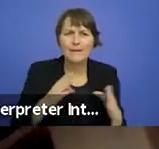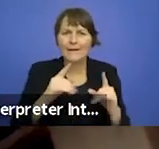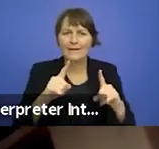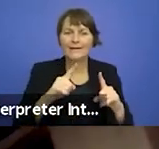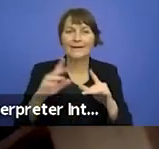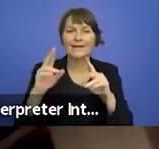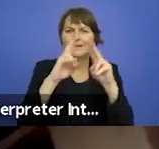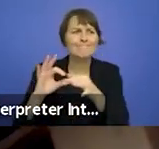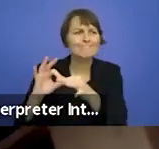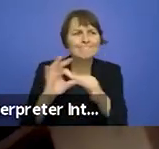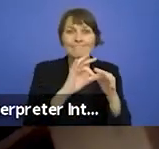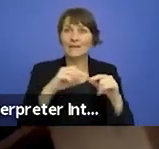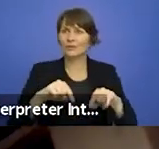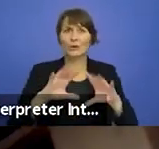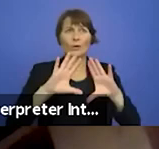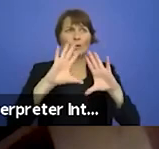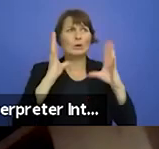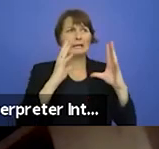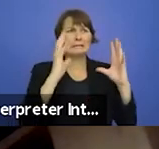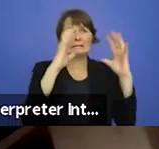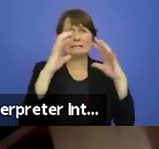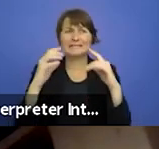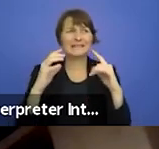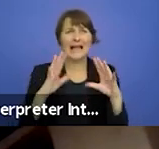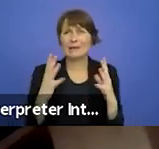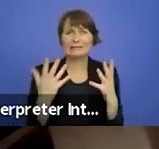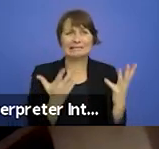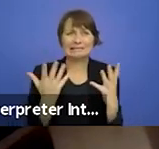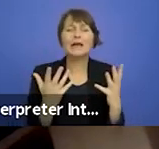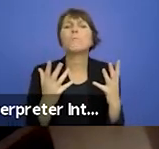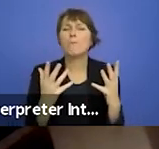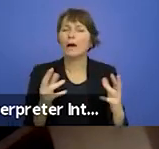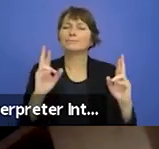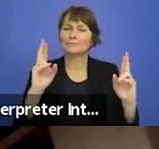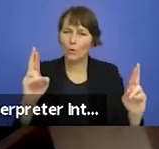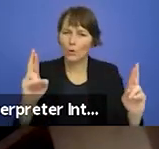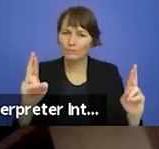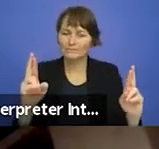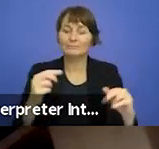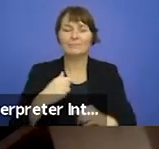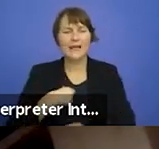seems to be collapsing around us. It's my ambition and hope that the principles that guided us when